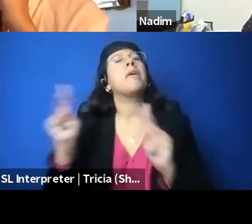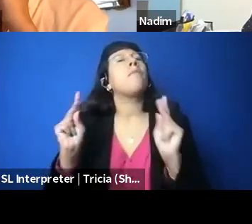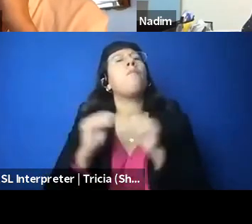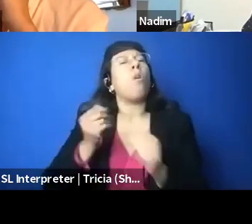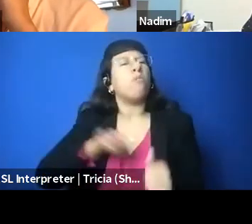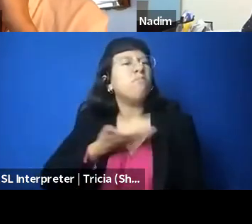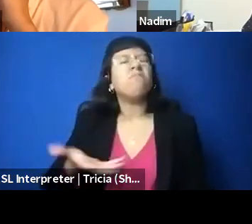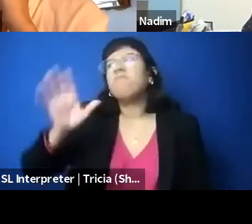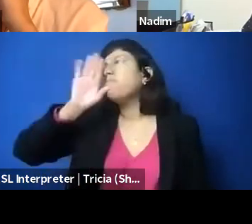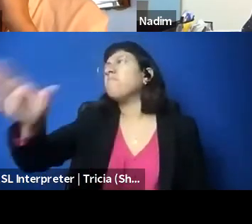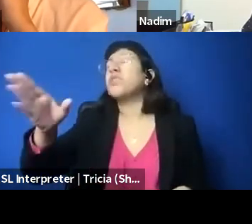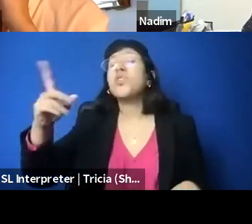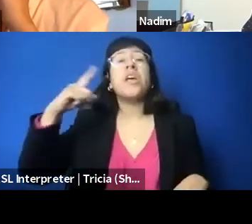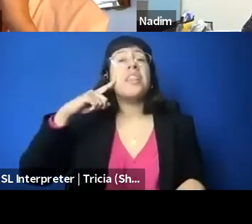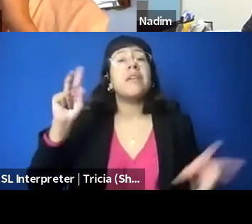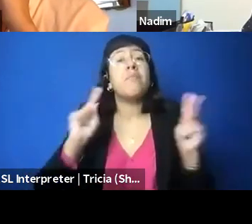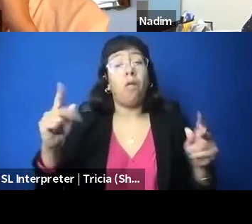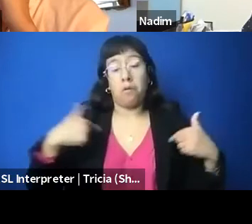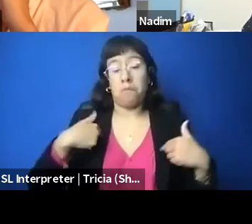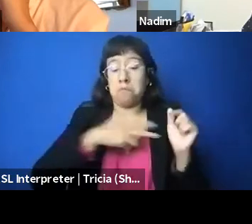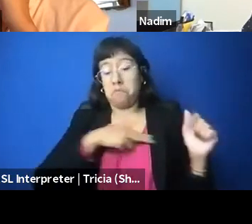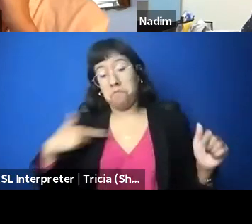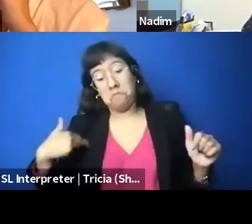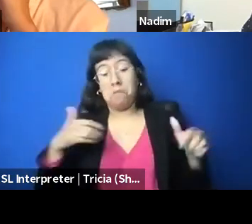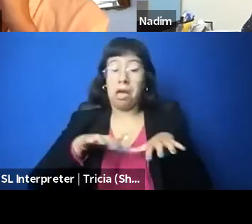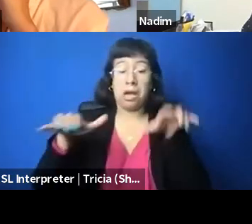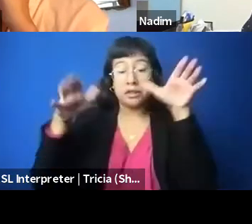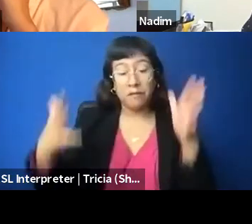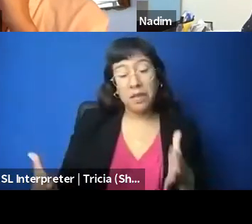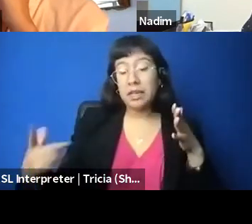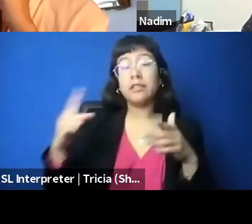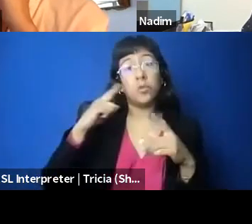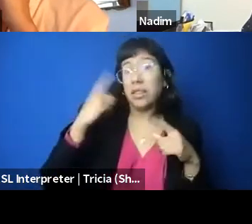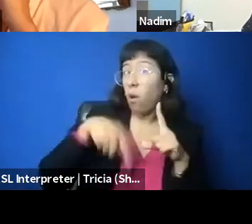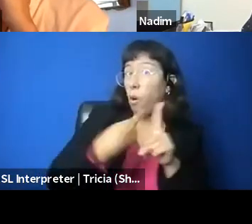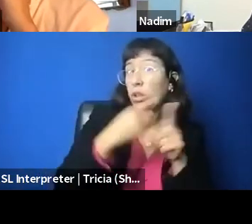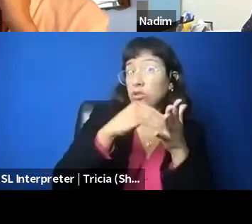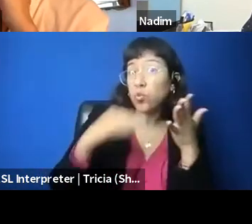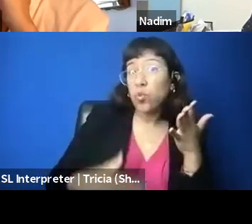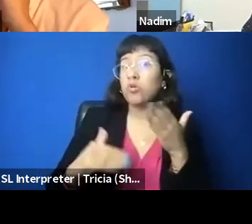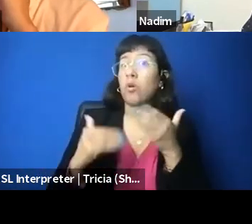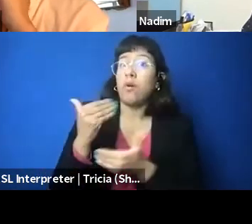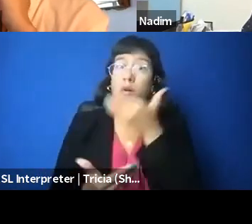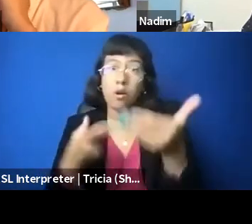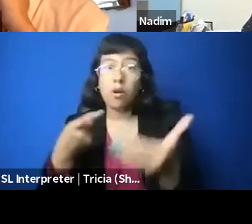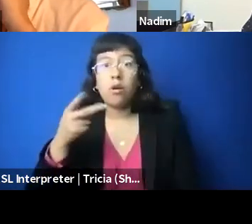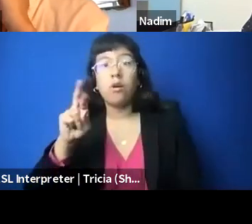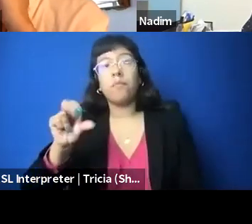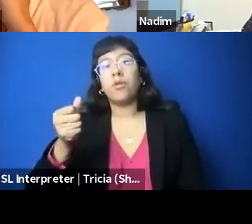who might call themselves activists. It's not just those student activists or those progressive groups. It's not lefty professors purely.